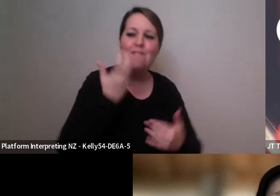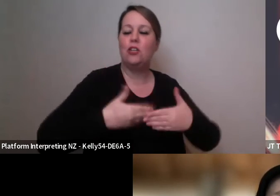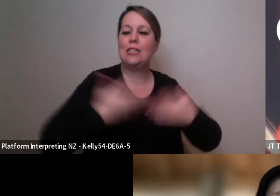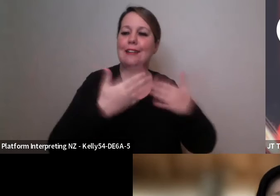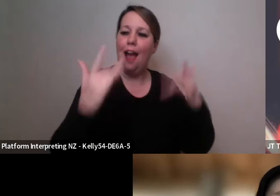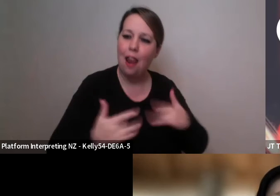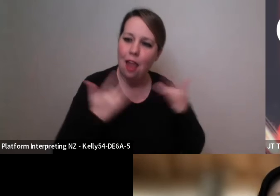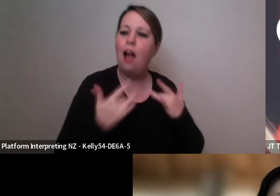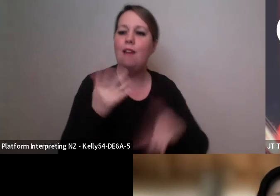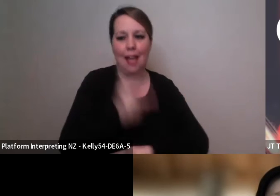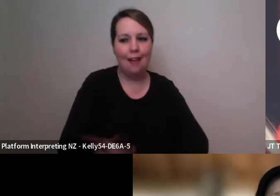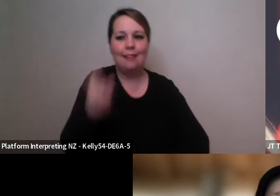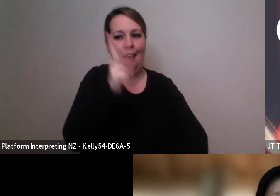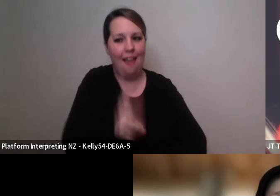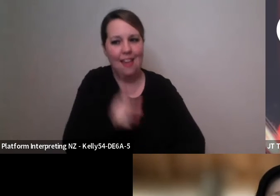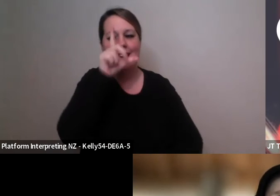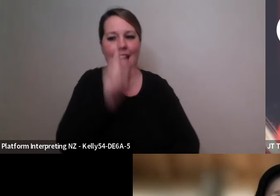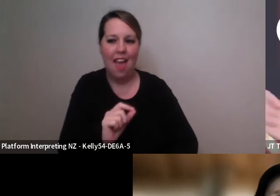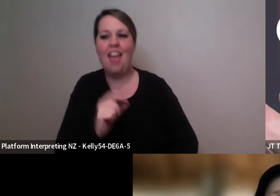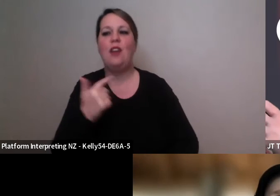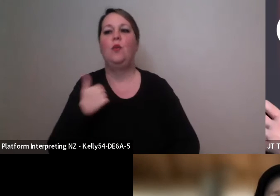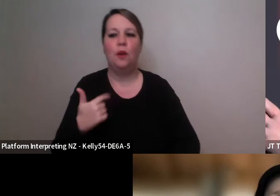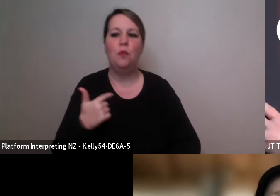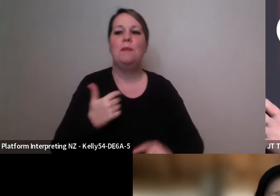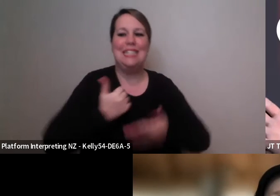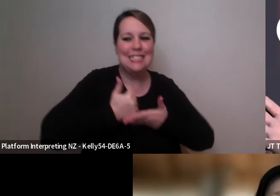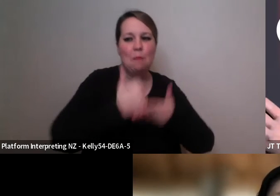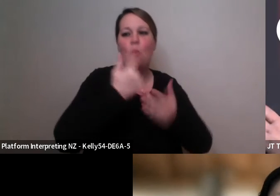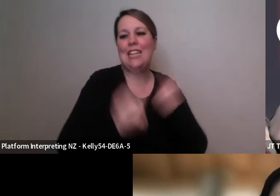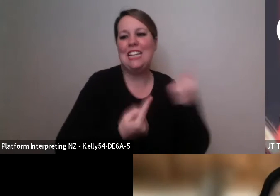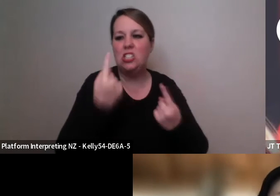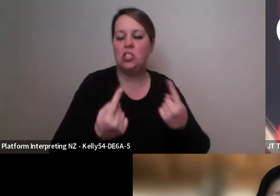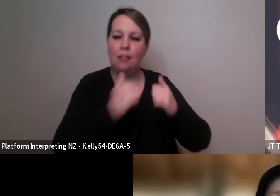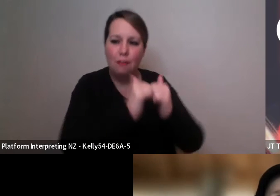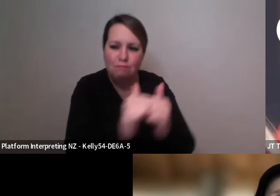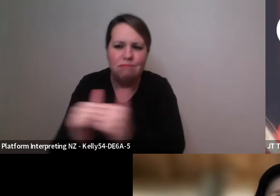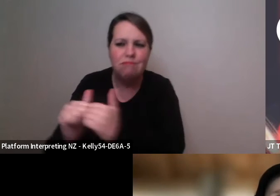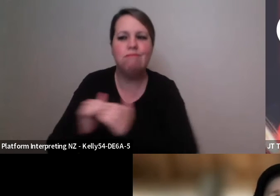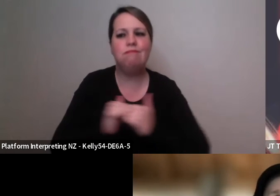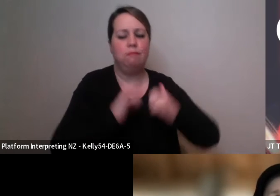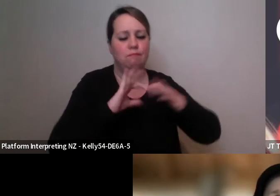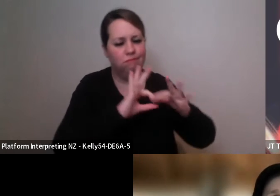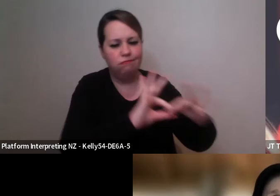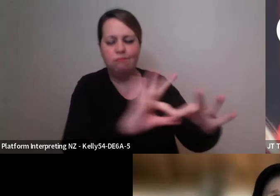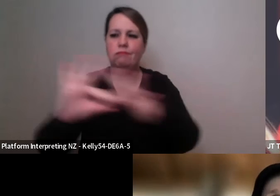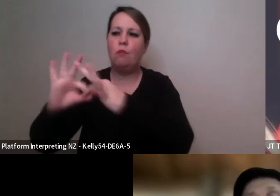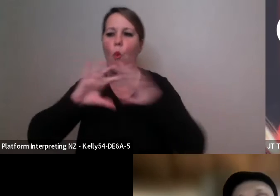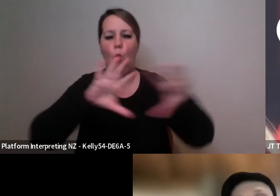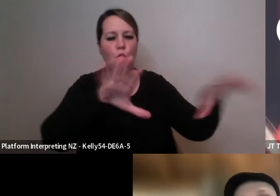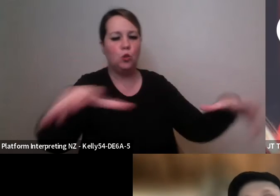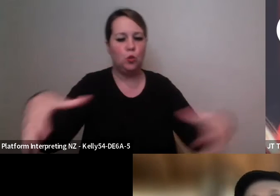A translation for you uh restrictions are cast aside the path is now clear for us to return to